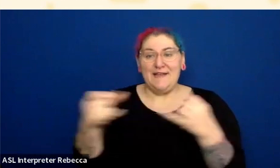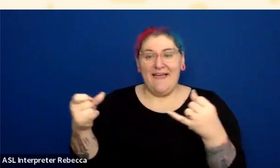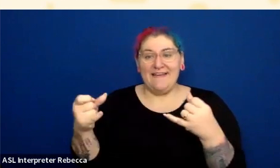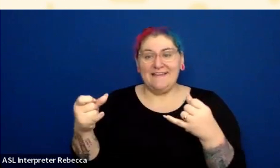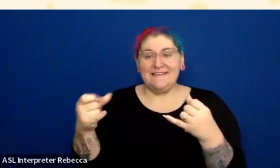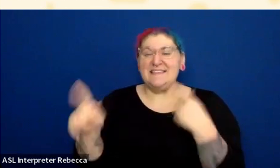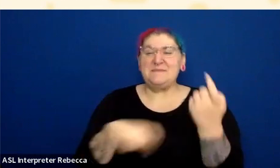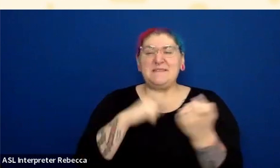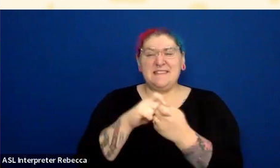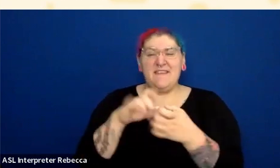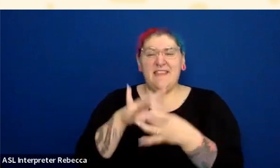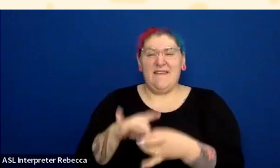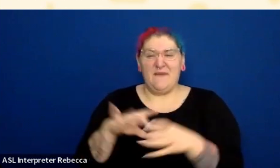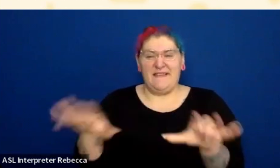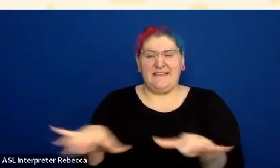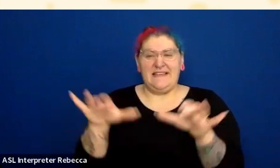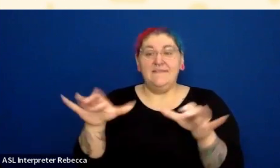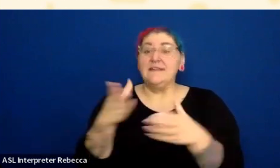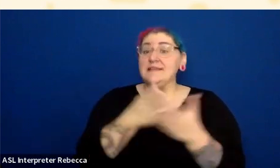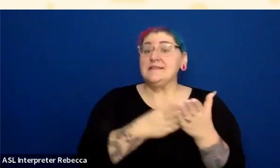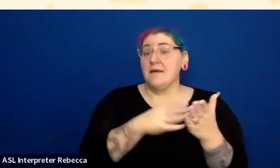There are some others that are underlined.